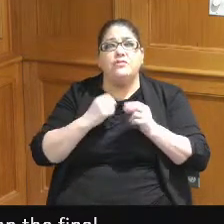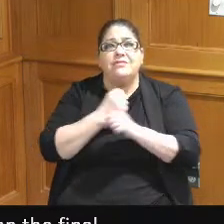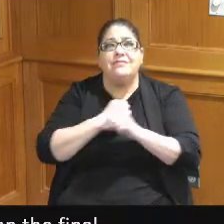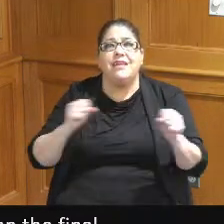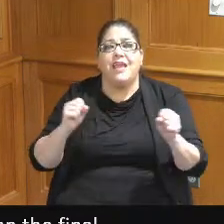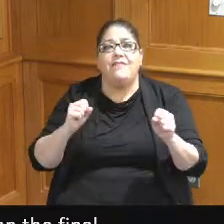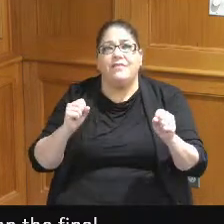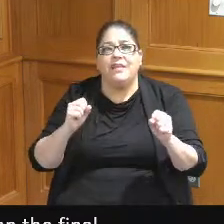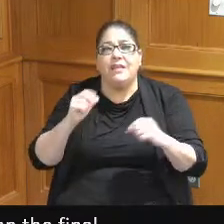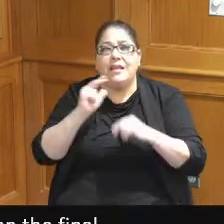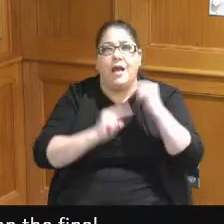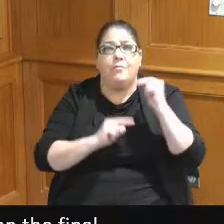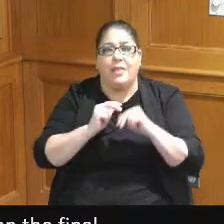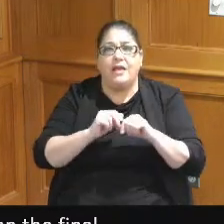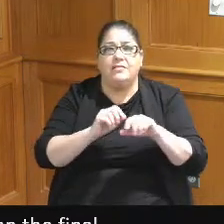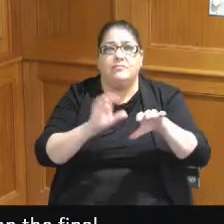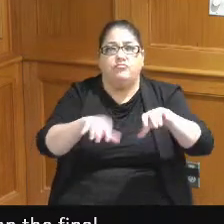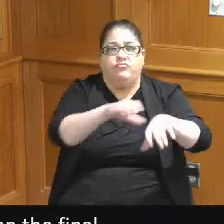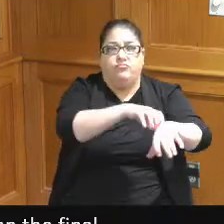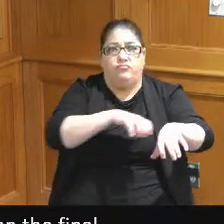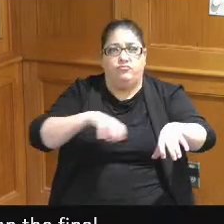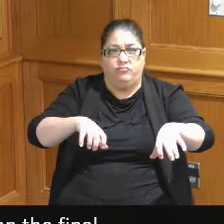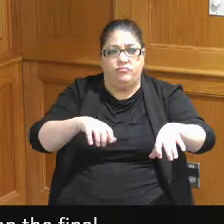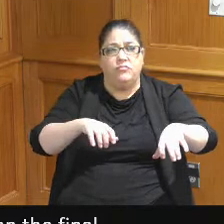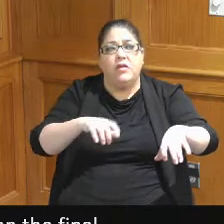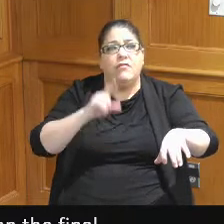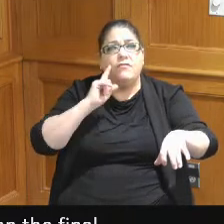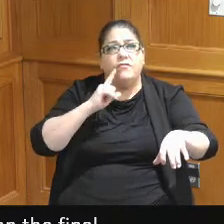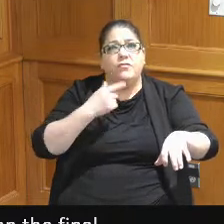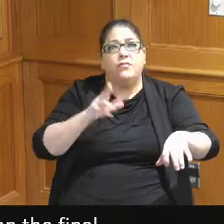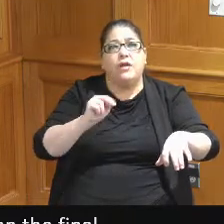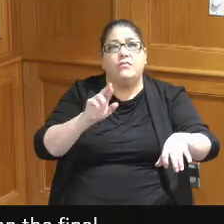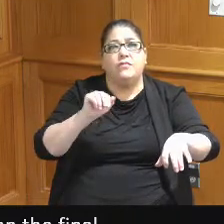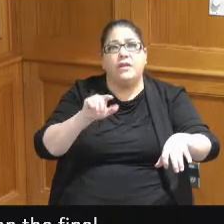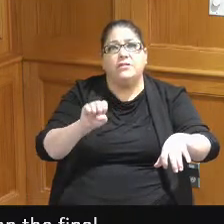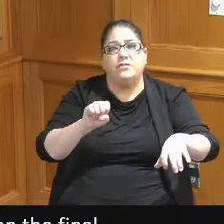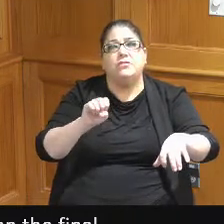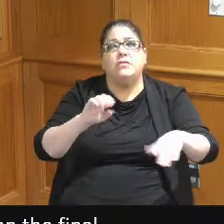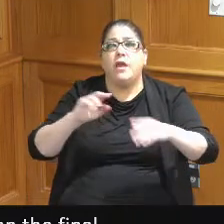that's got to go up they're wearing negotiation with the city and it's